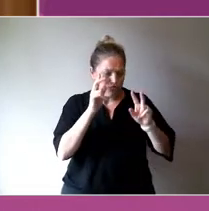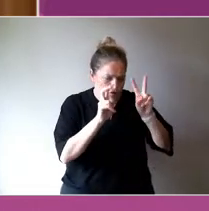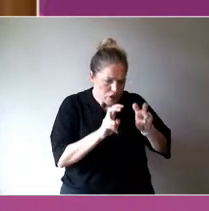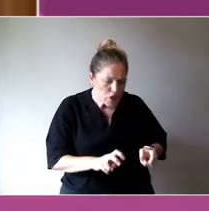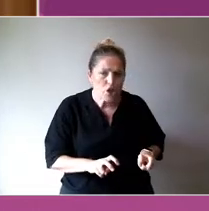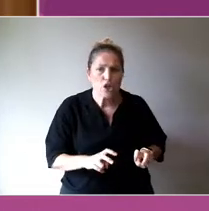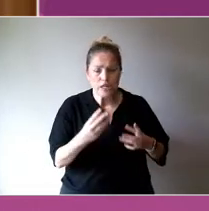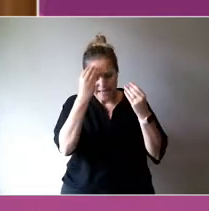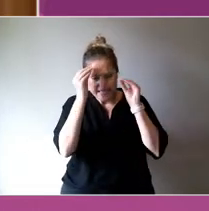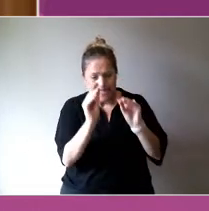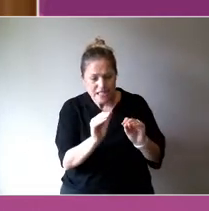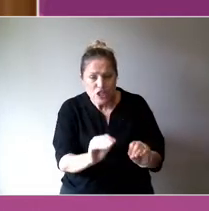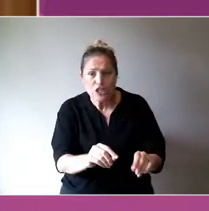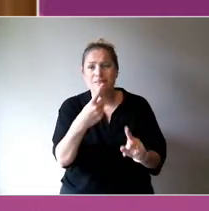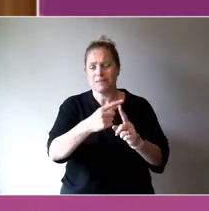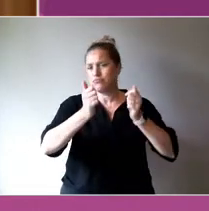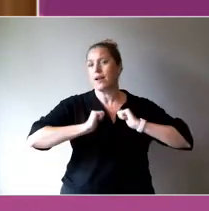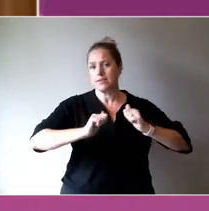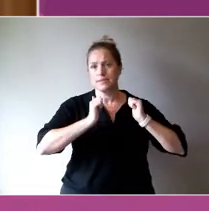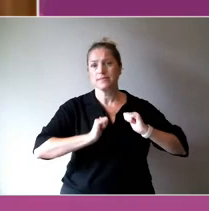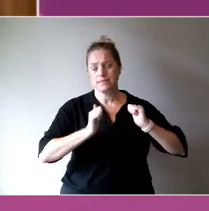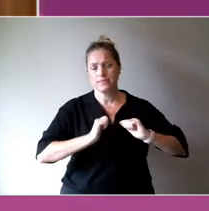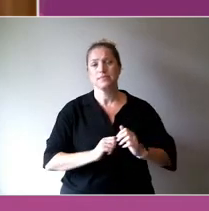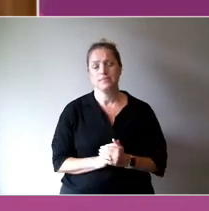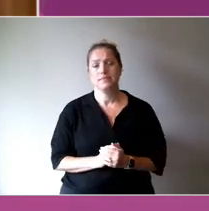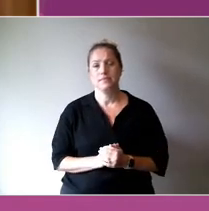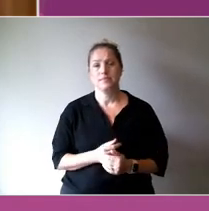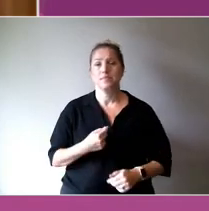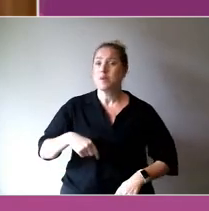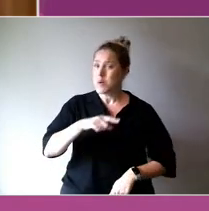And as Georgie mentioned, we host the university's Creativity and Wellbeing Hallmark Research